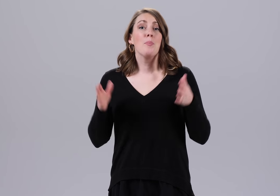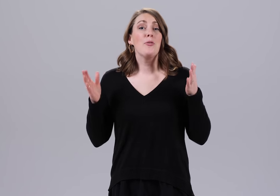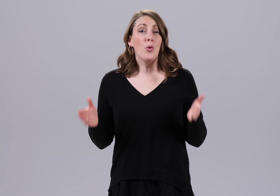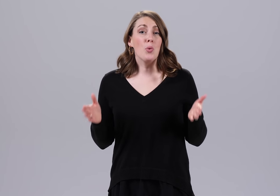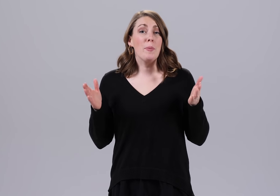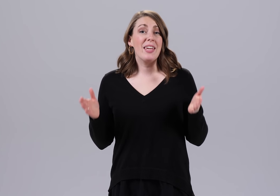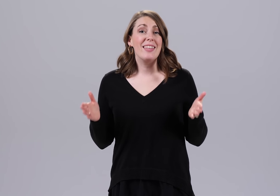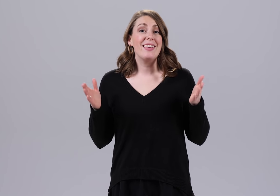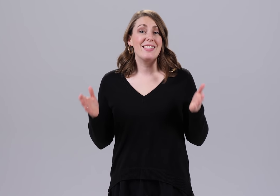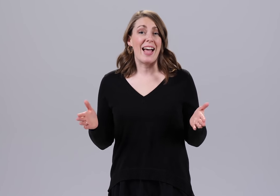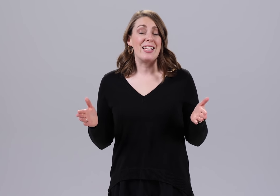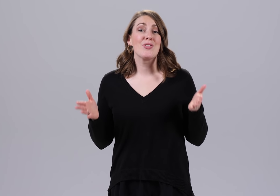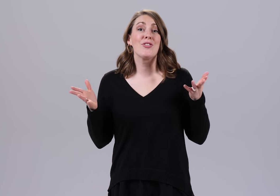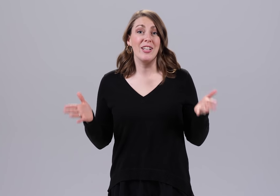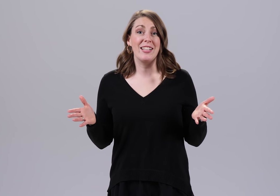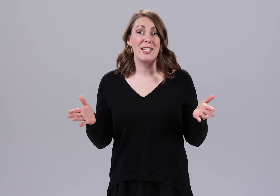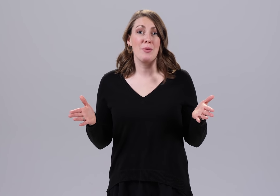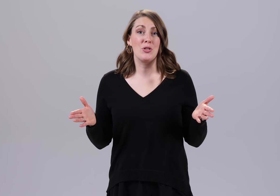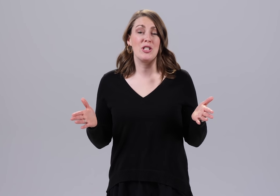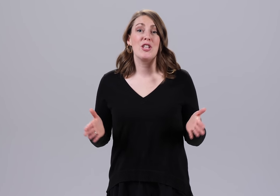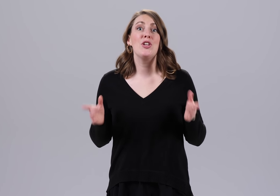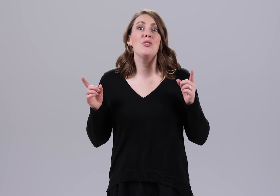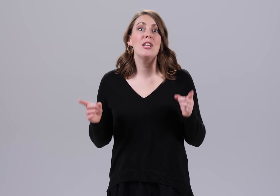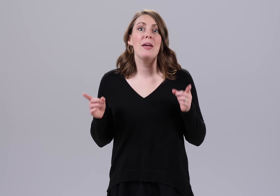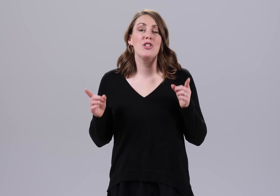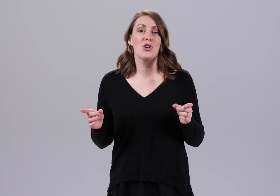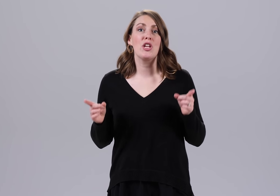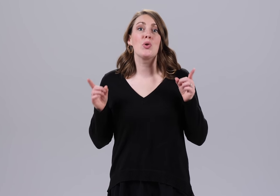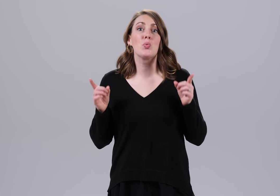Before we begin these signs for feelings and emotions, you need to make sure that you're